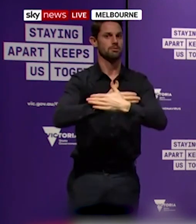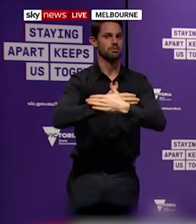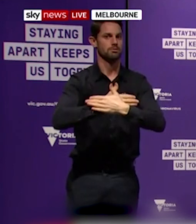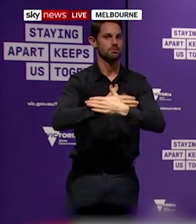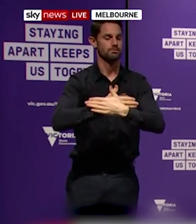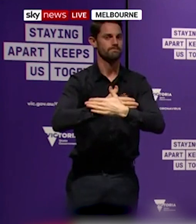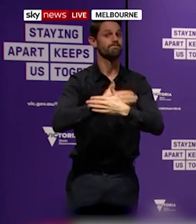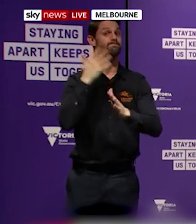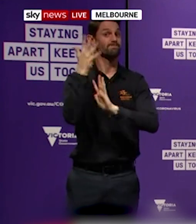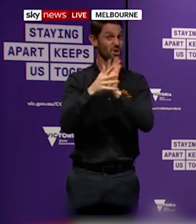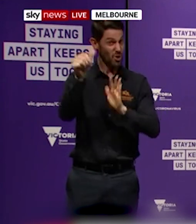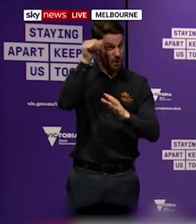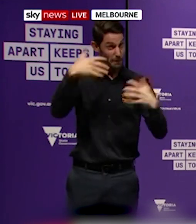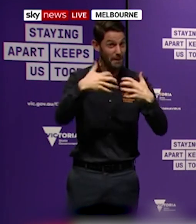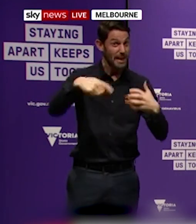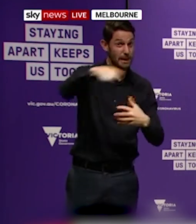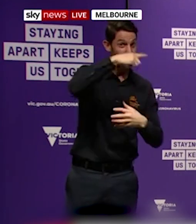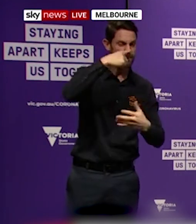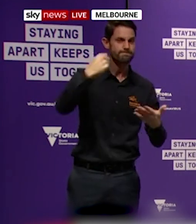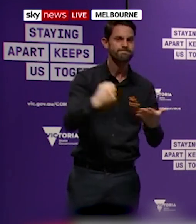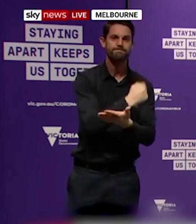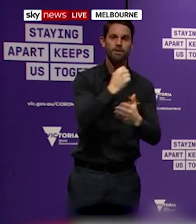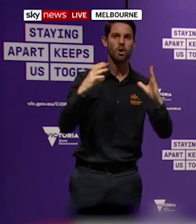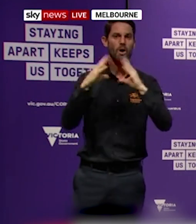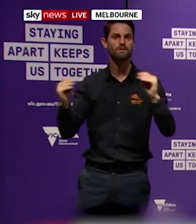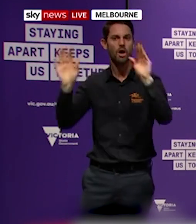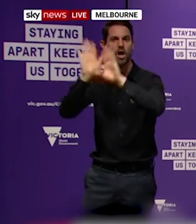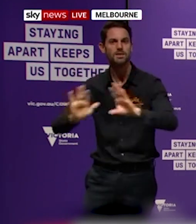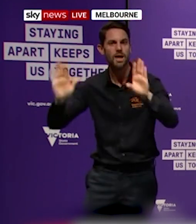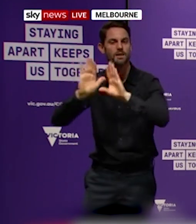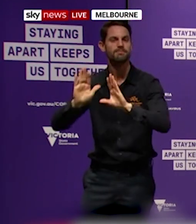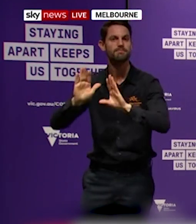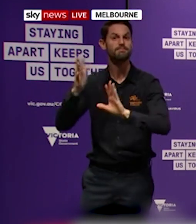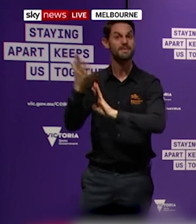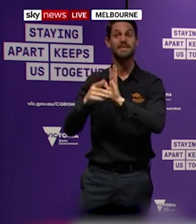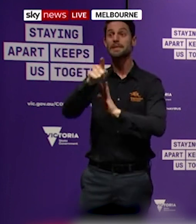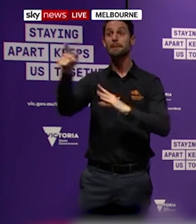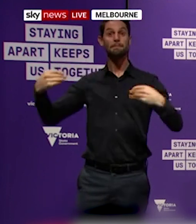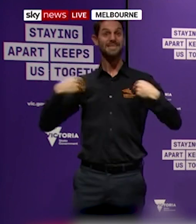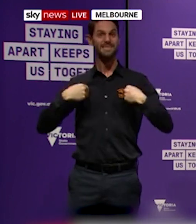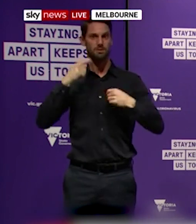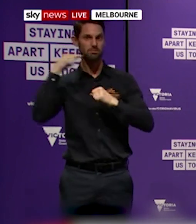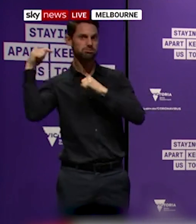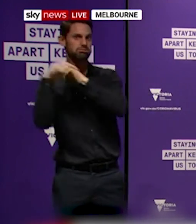the number of bookings that will be cancelled and there'll be an impost on tourism businesses. The Minister for Tourism